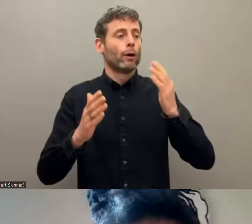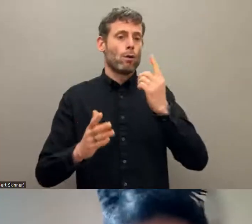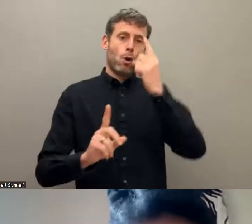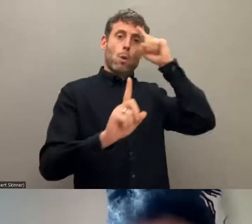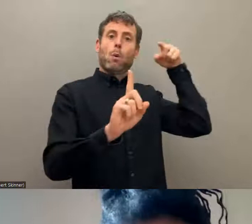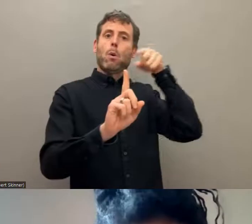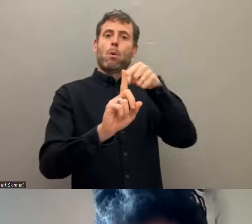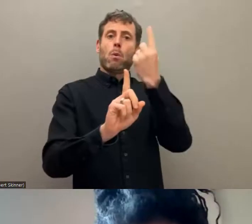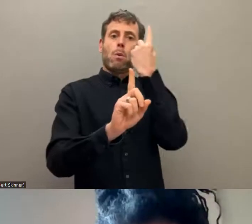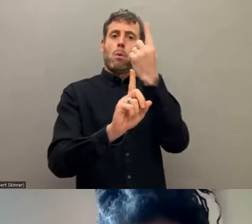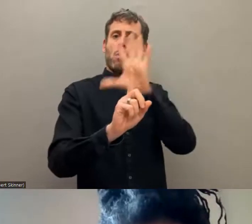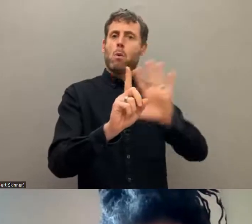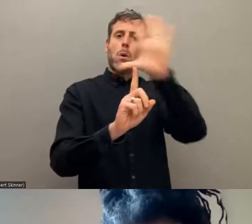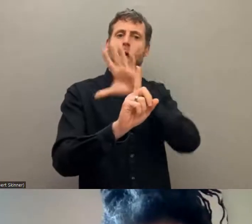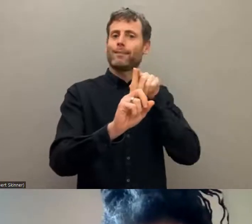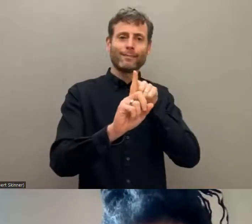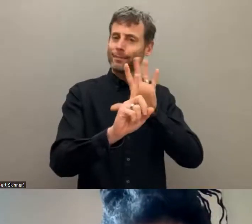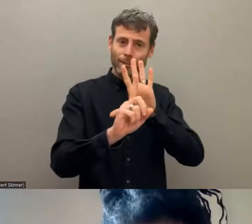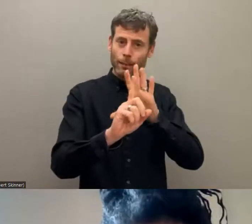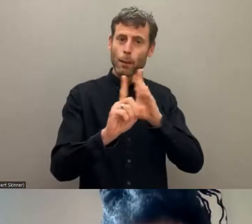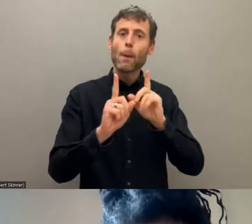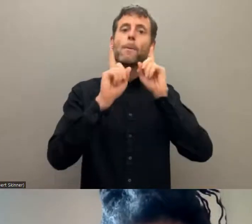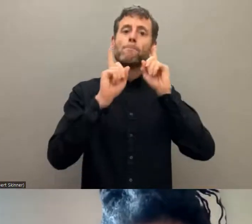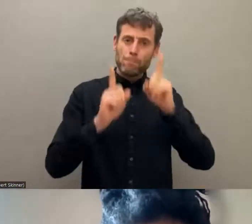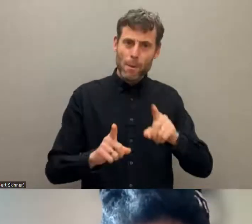we needed to work a lot to achieve that.